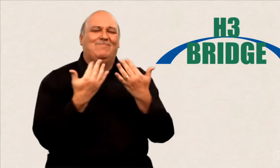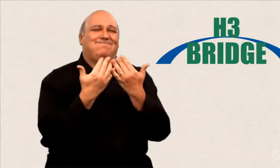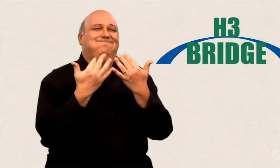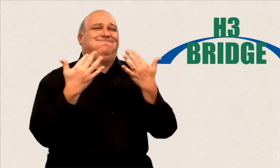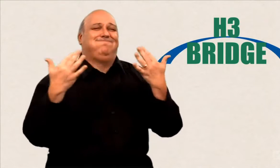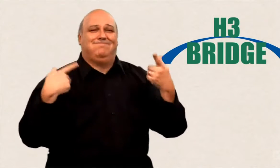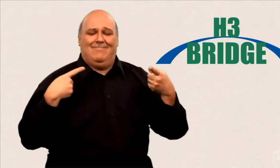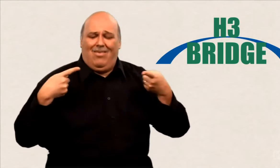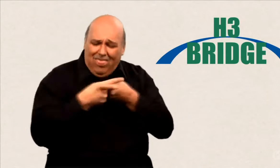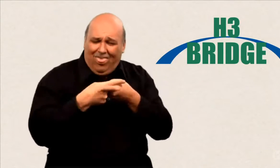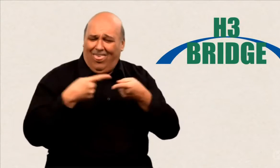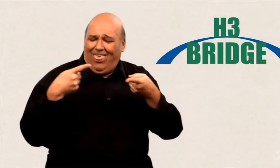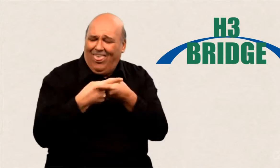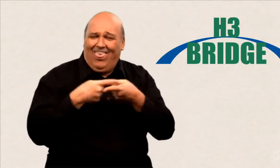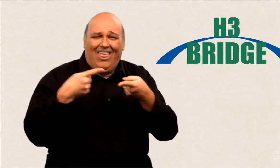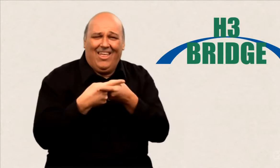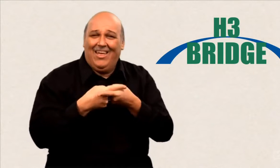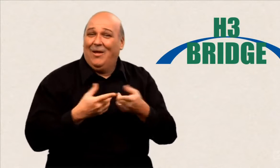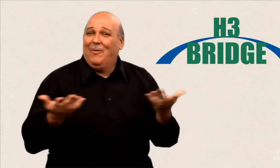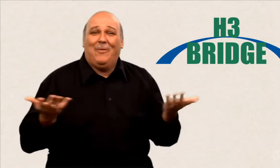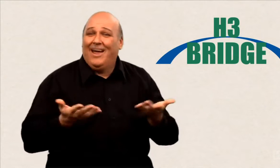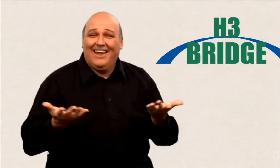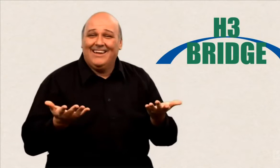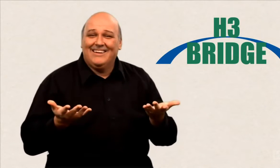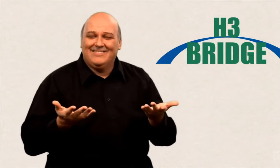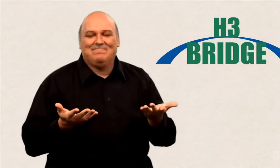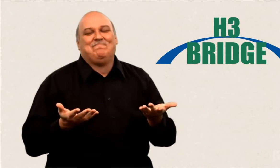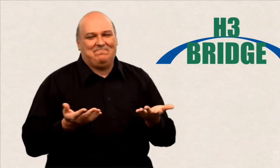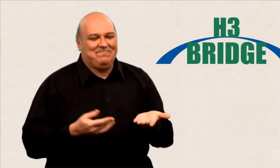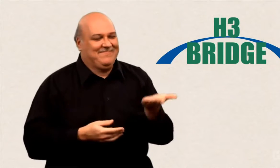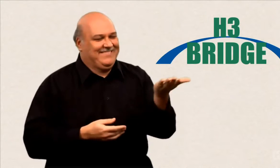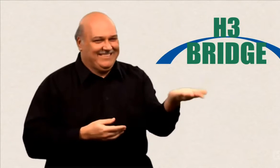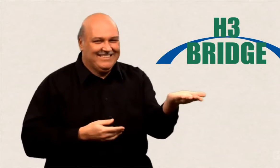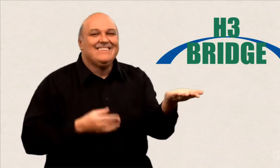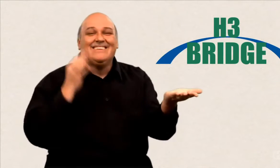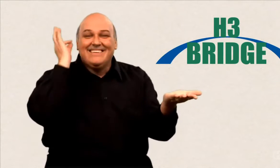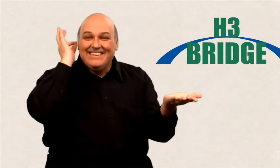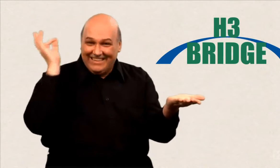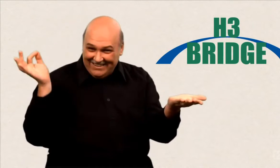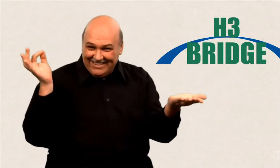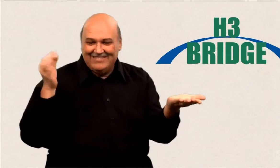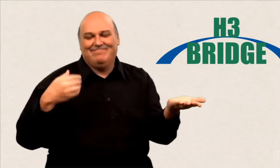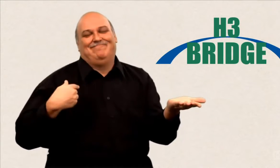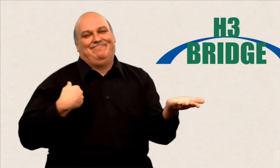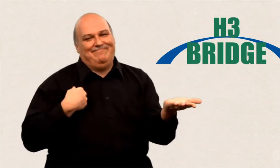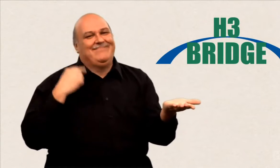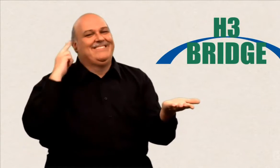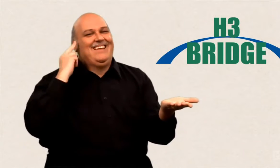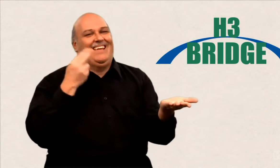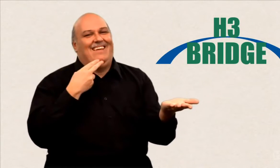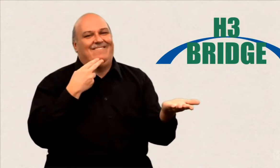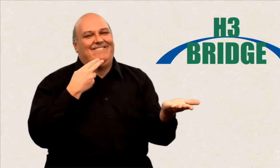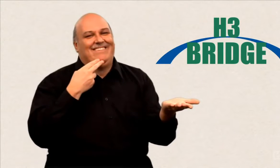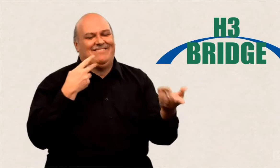The majority of people in the world are hearing with their own culture. Deaf people, also have a culture with a language - sign language.